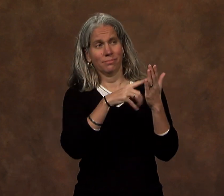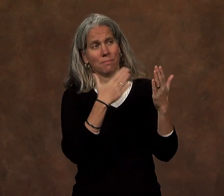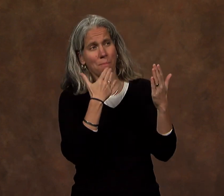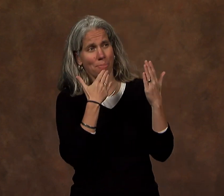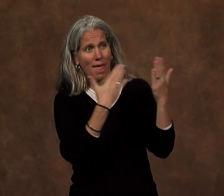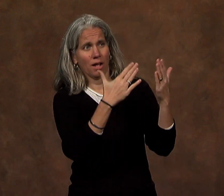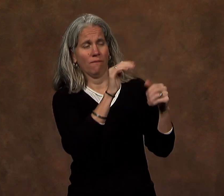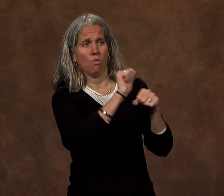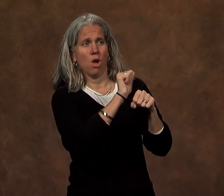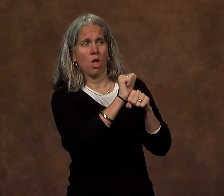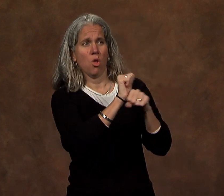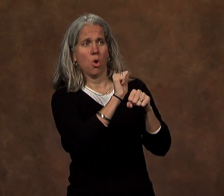and thank them for their work.